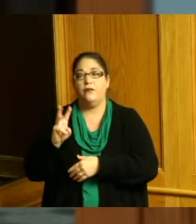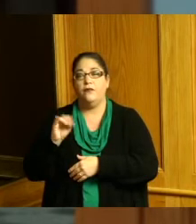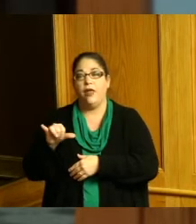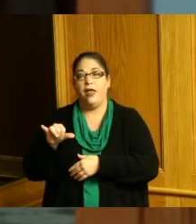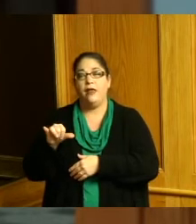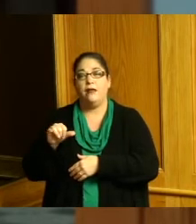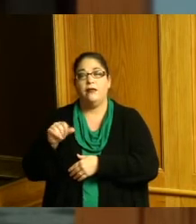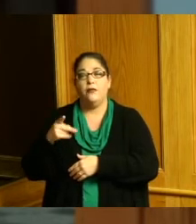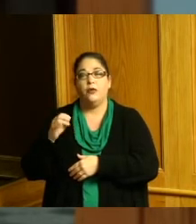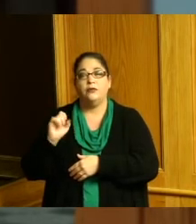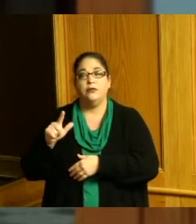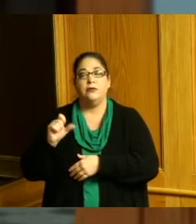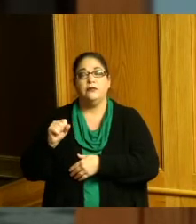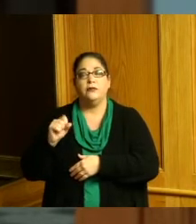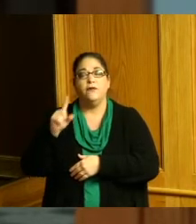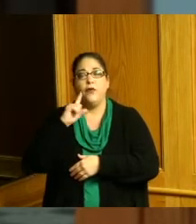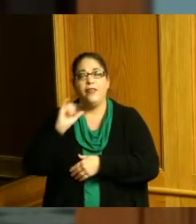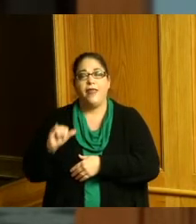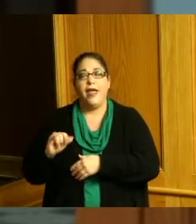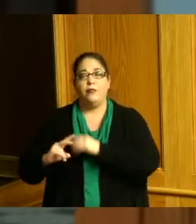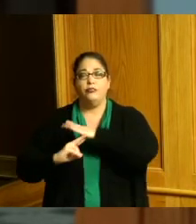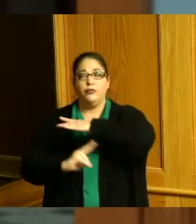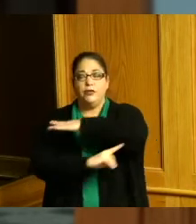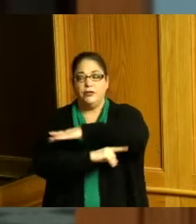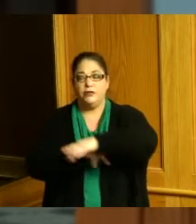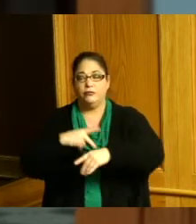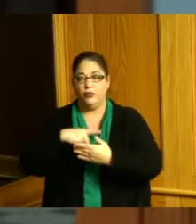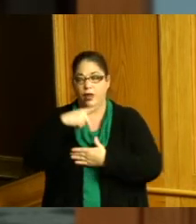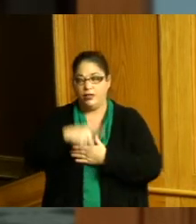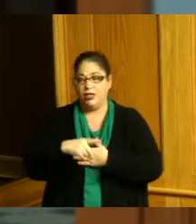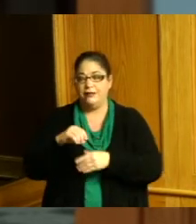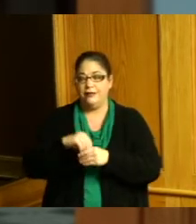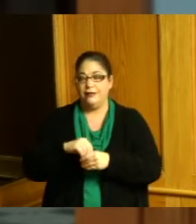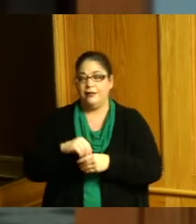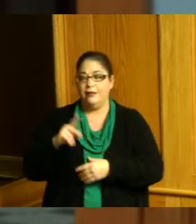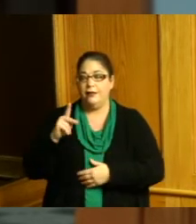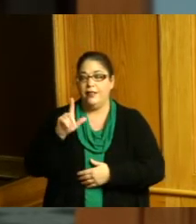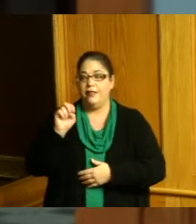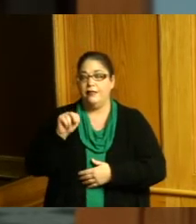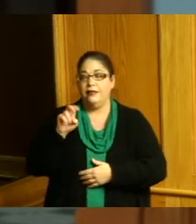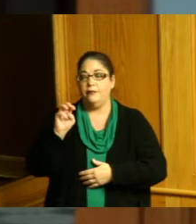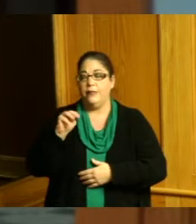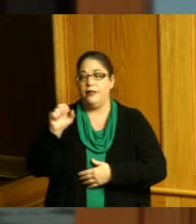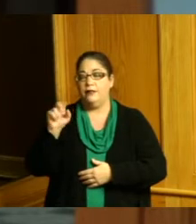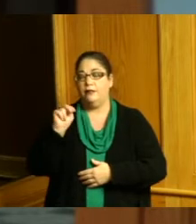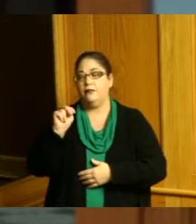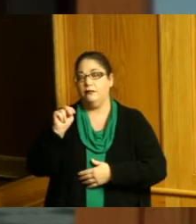kleeman court bridge project located in Green Township this is a standard highway easement and